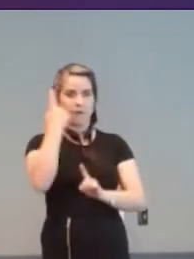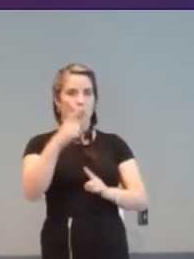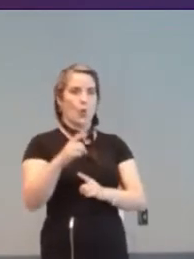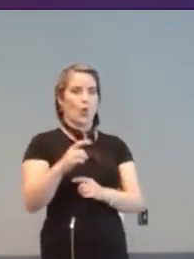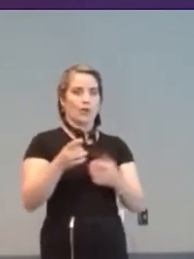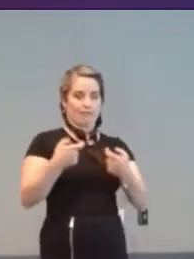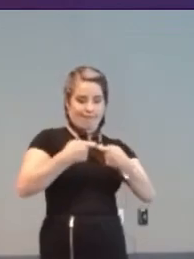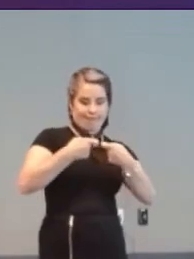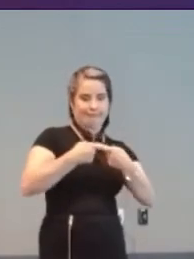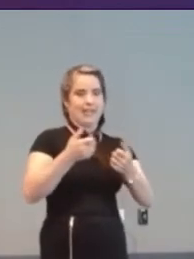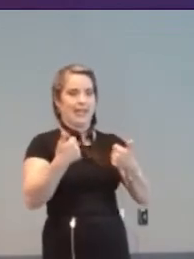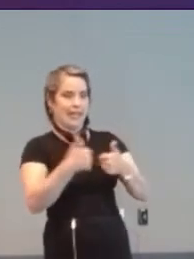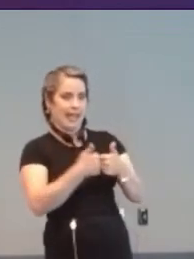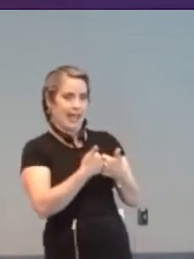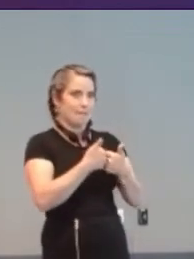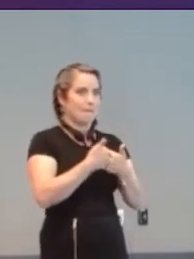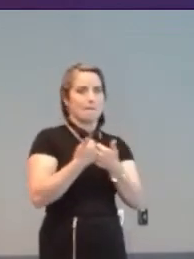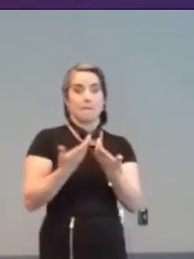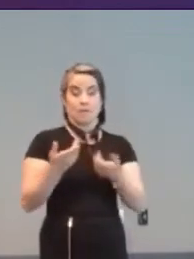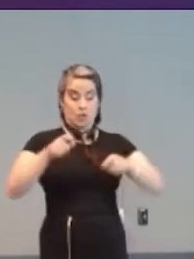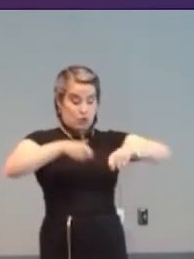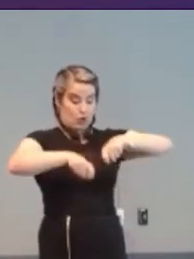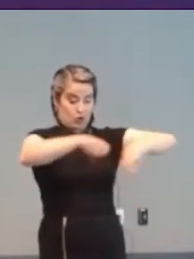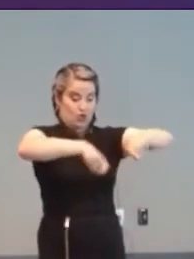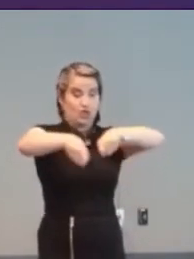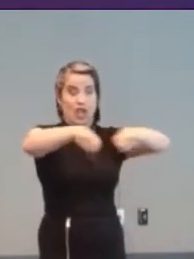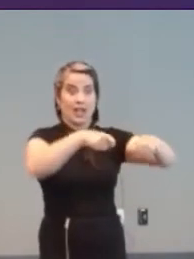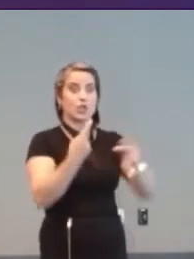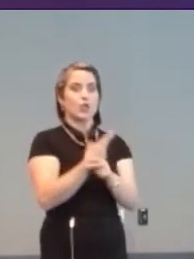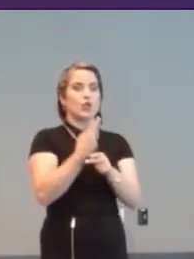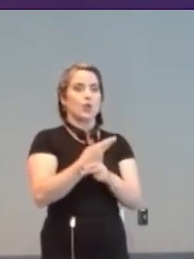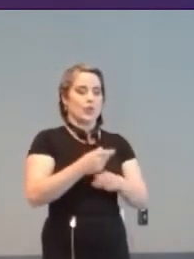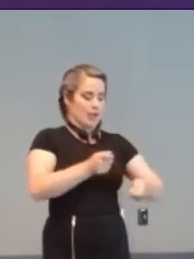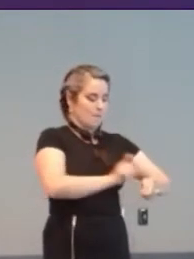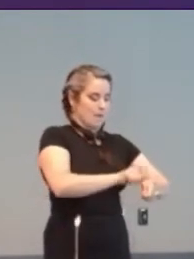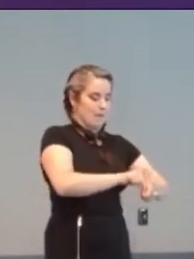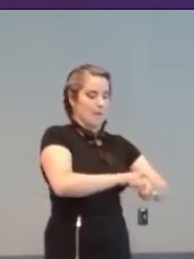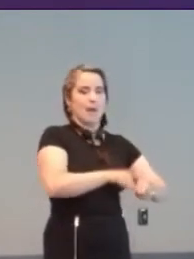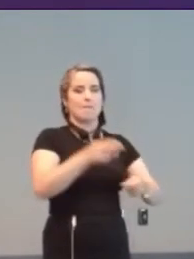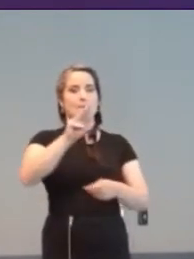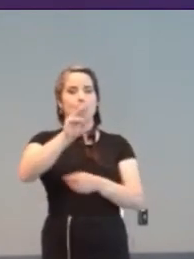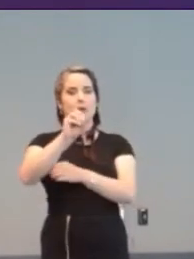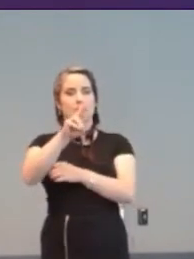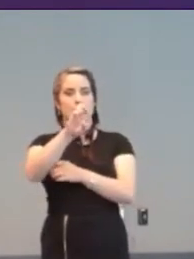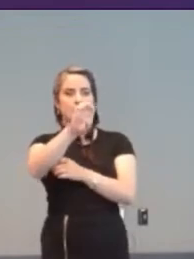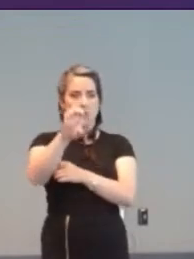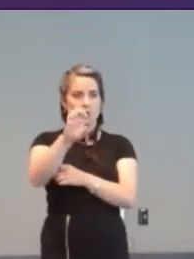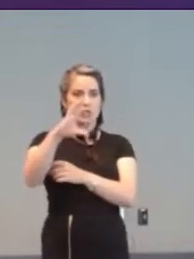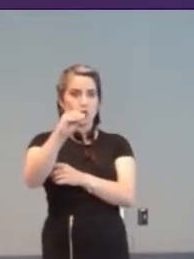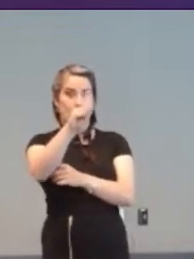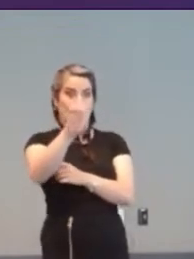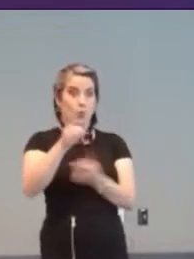Chess matches played across telegraph wires, using one-switch morse code, started in 1844.